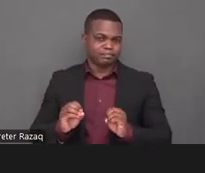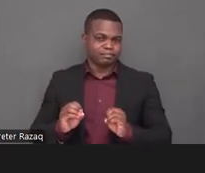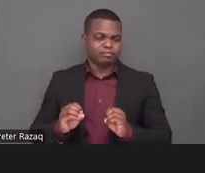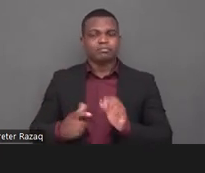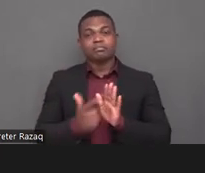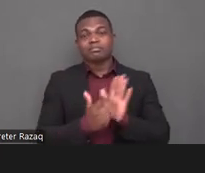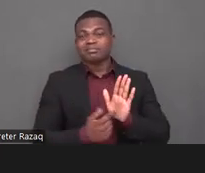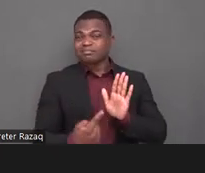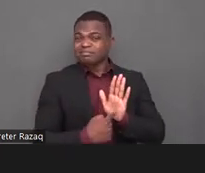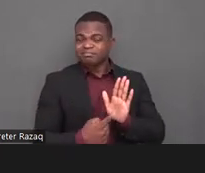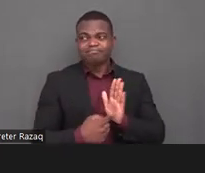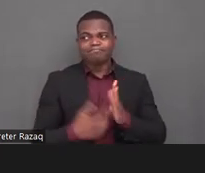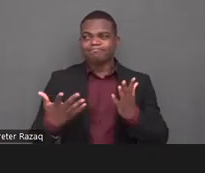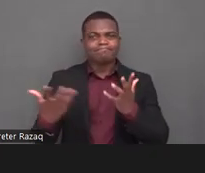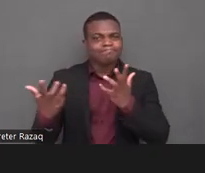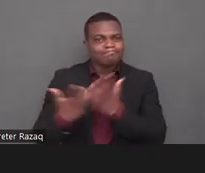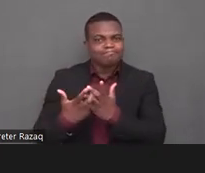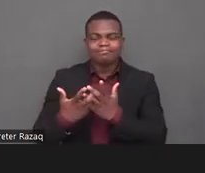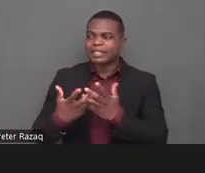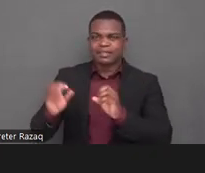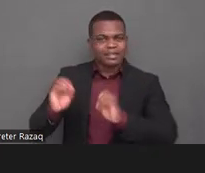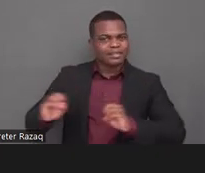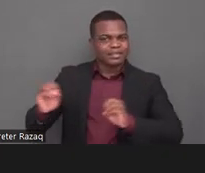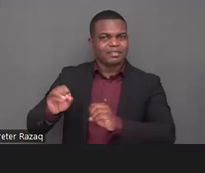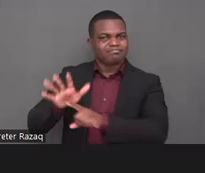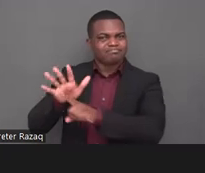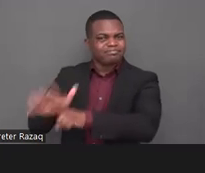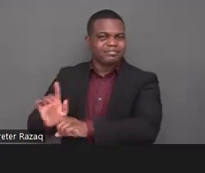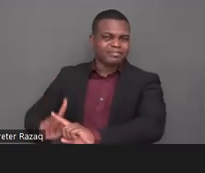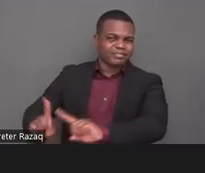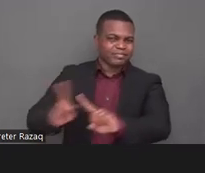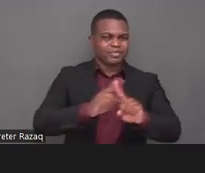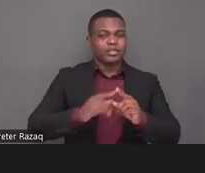framework which is what the di guidelines is attempting to do as you mentioned bi